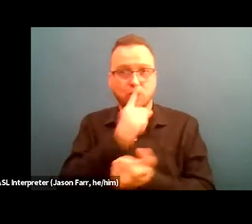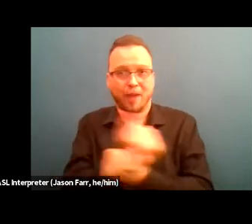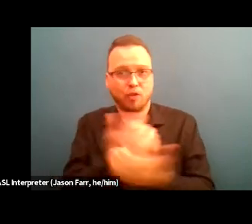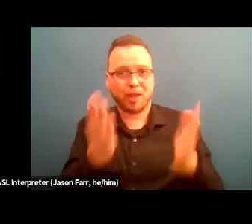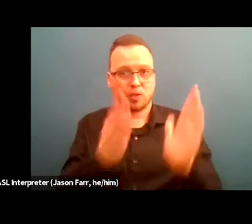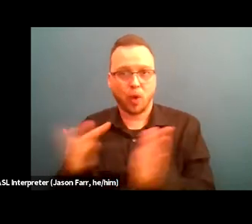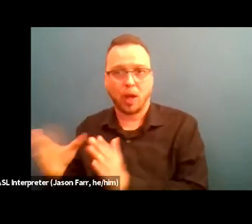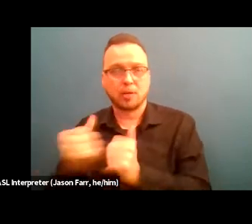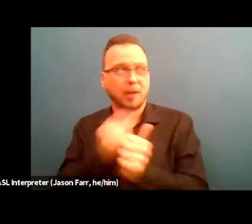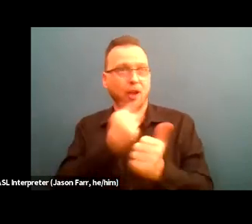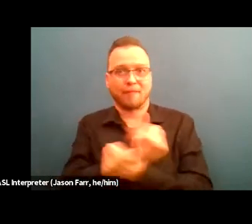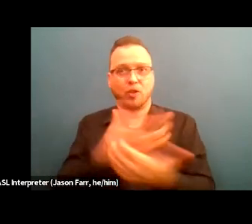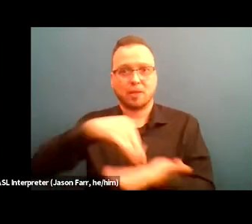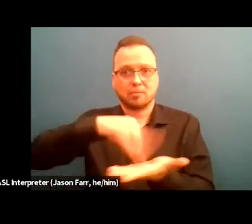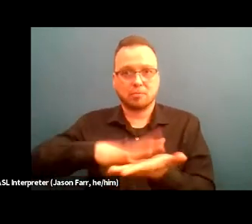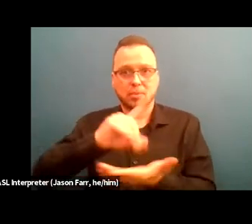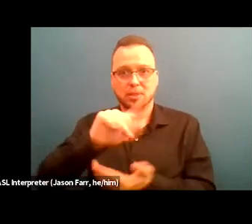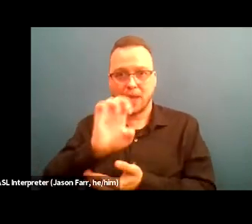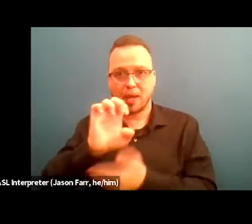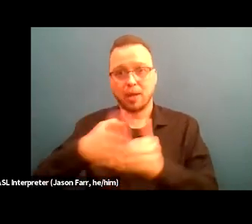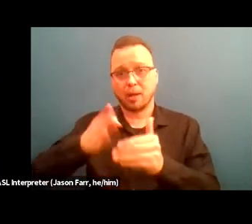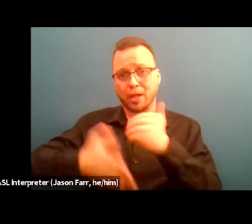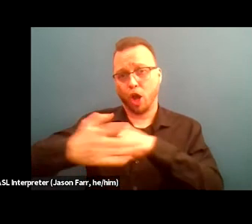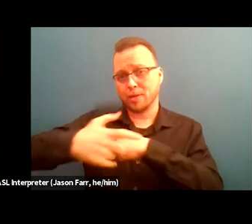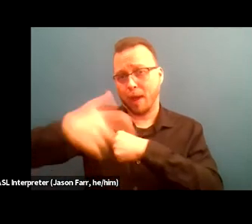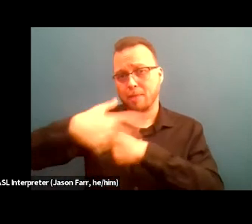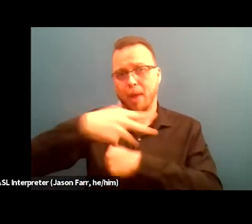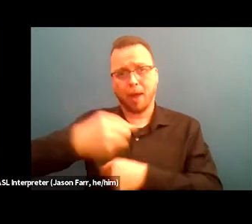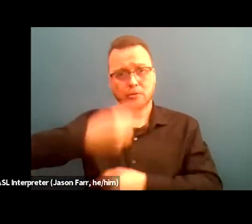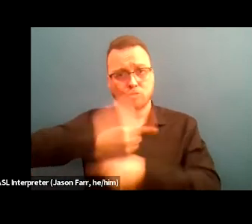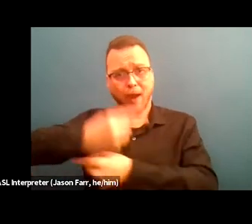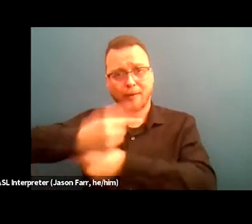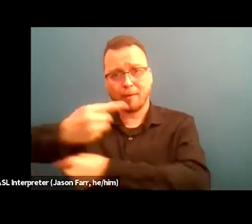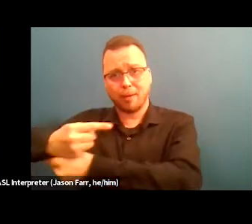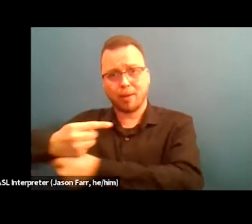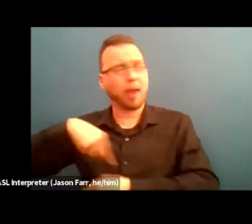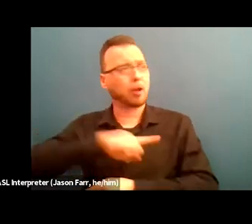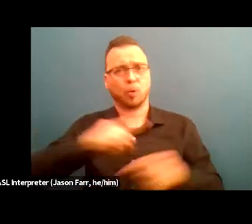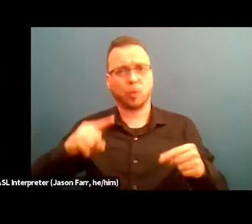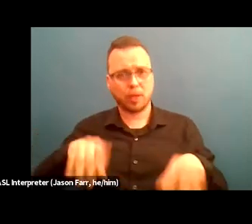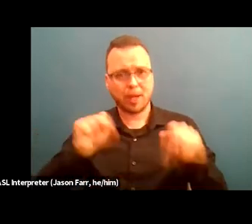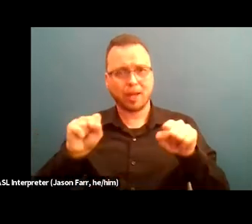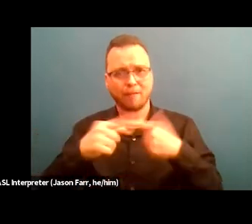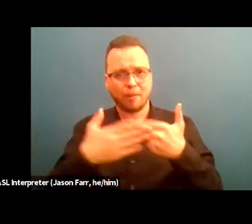Everything is completed on time and correctly and we go from there, we help with the housing authority and the landlords,